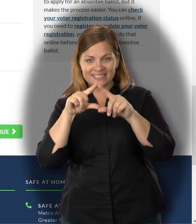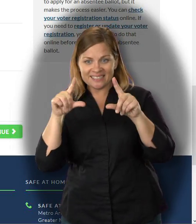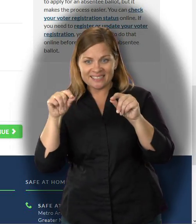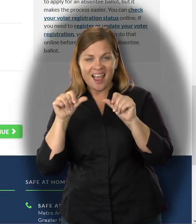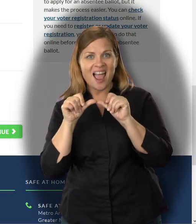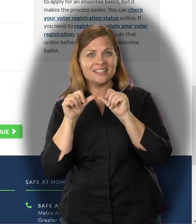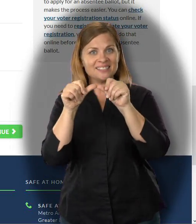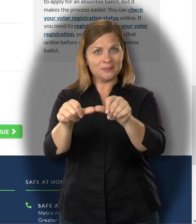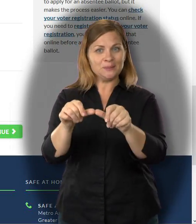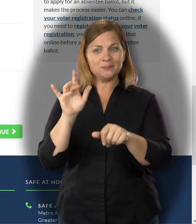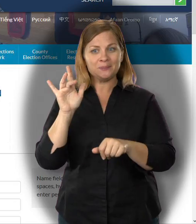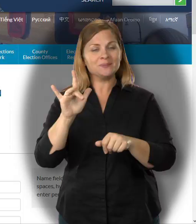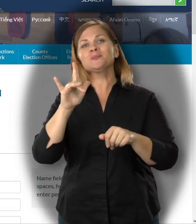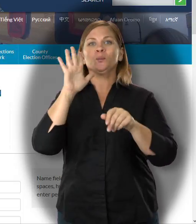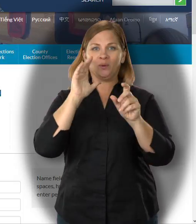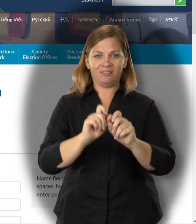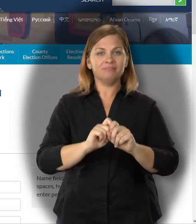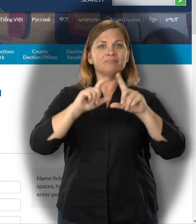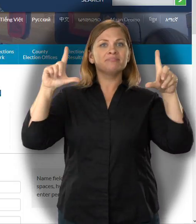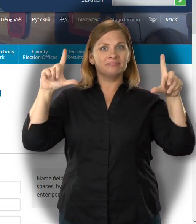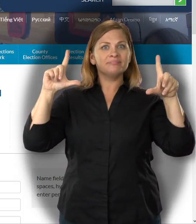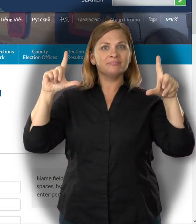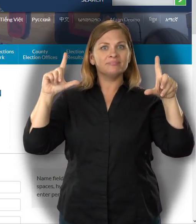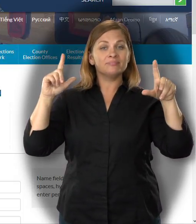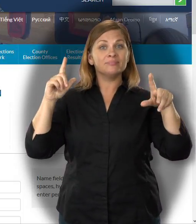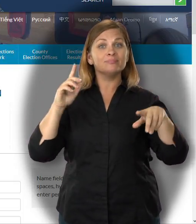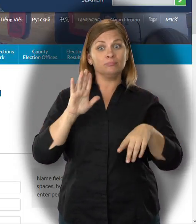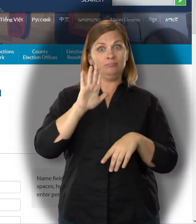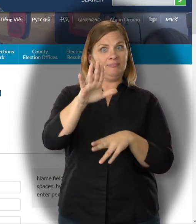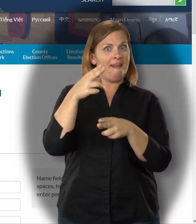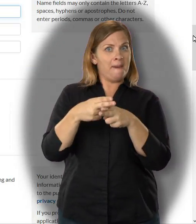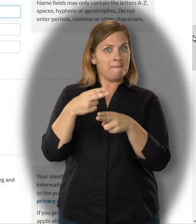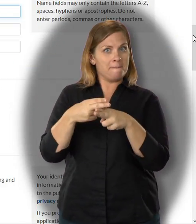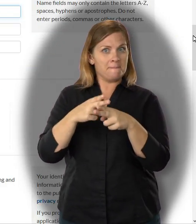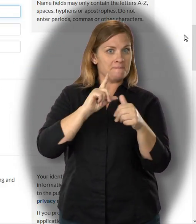Then click the green button at the bottom "Continue."